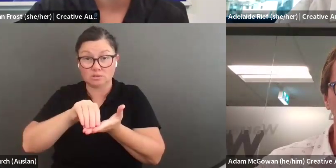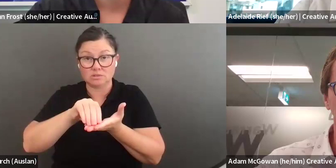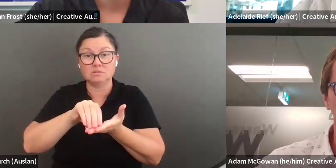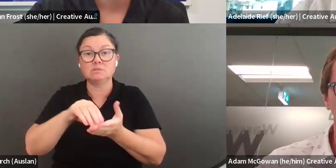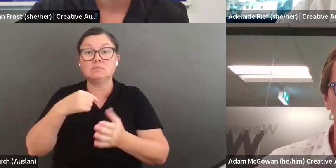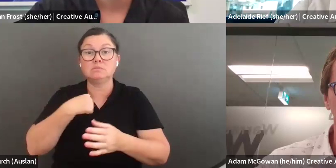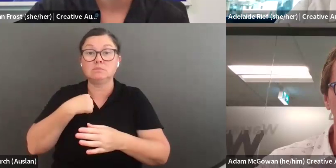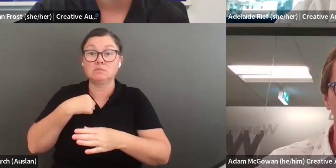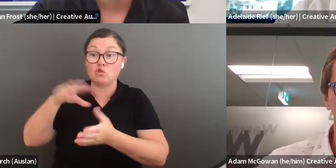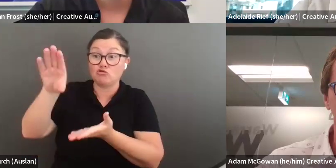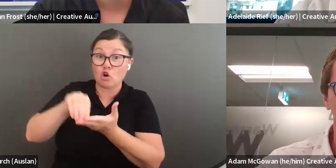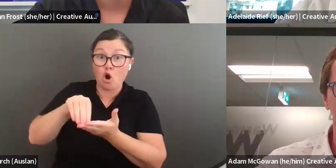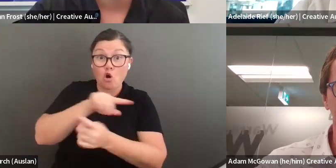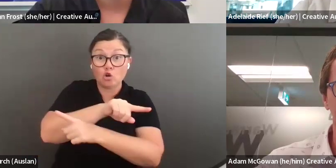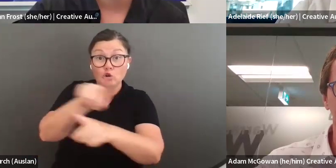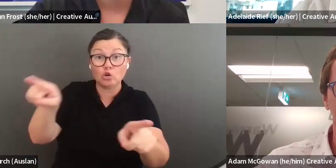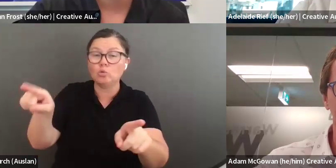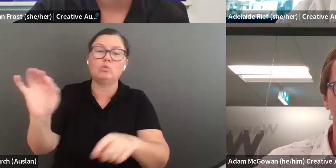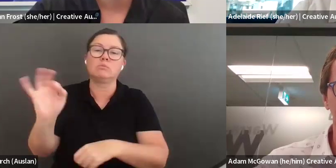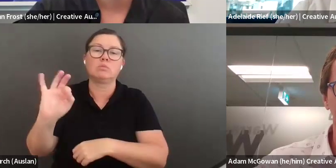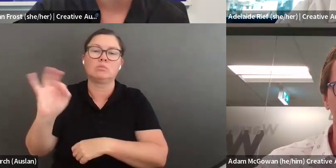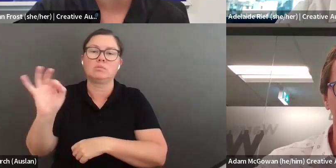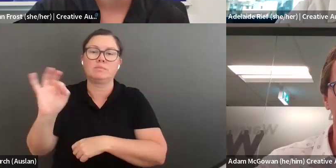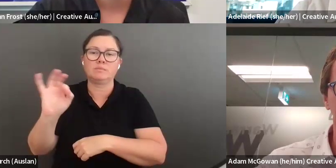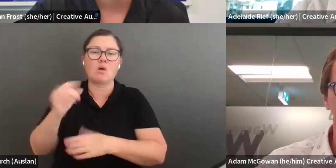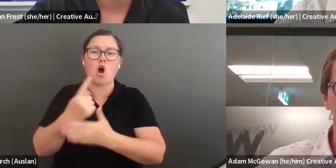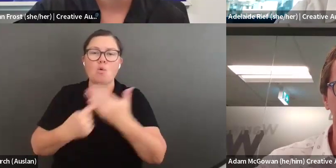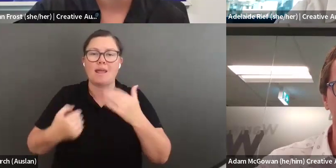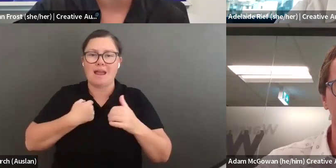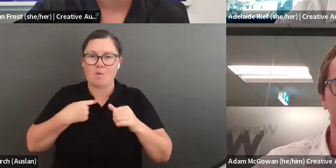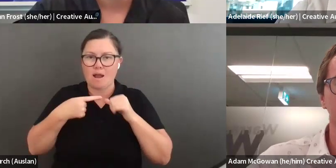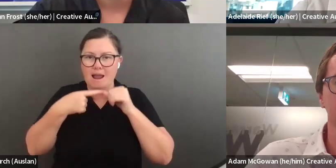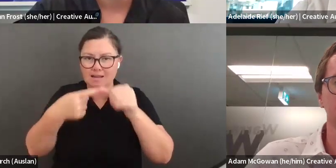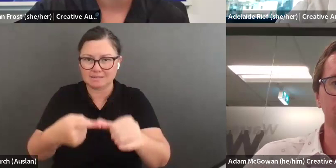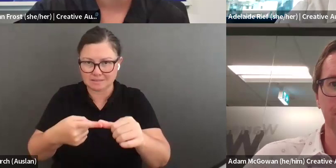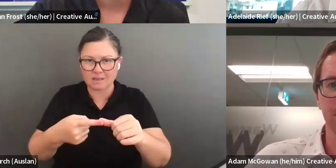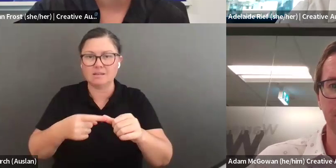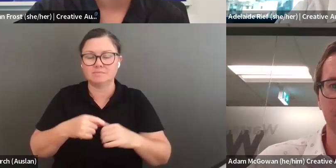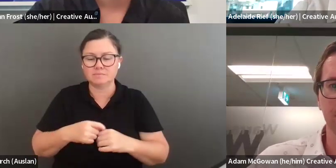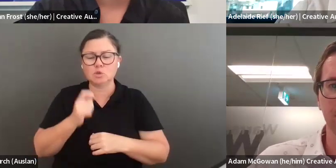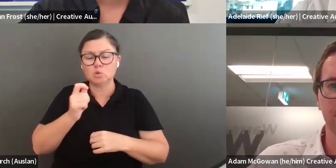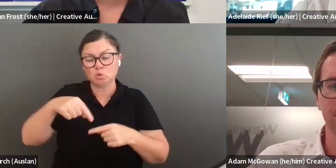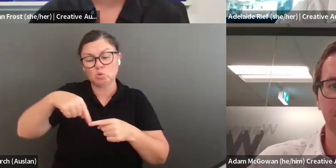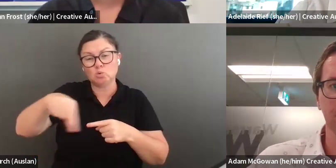session today as well. Our responses to your questions are recorded. You are not recorded.